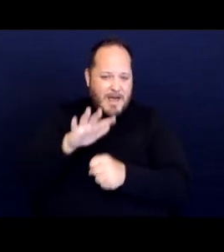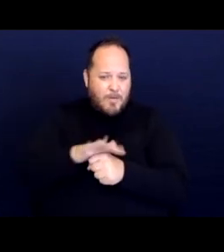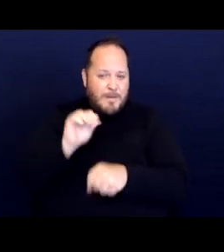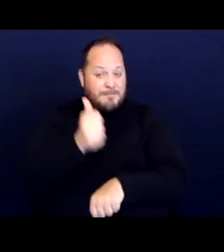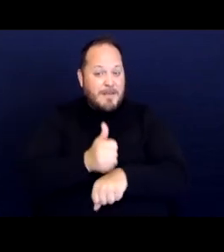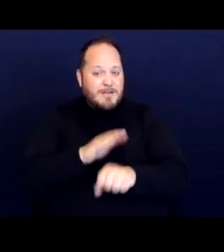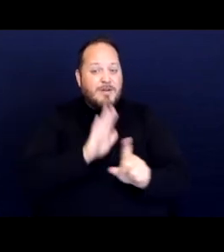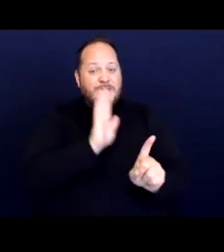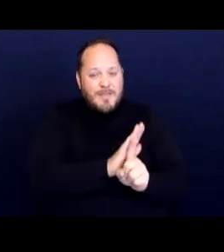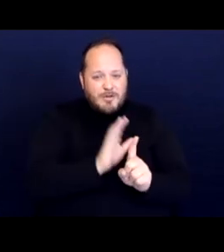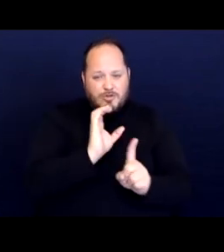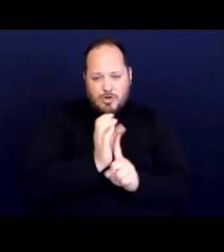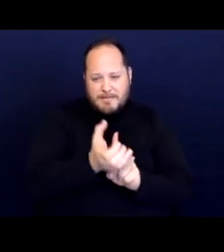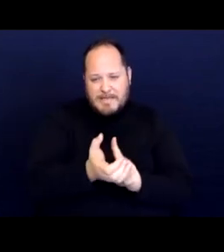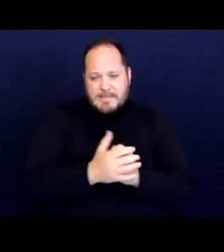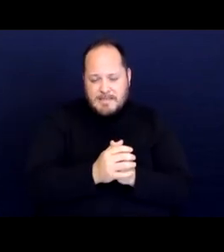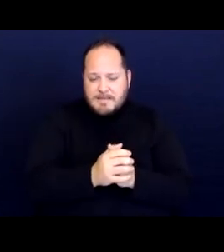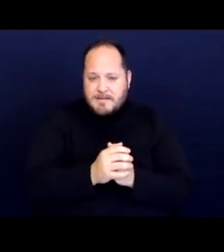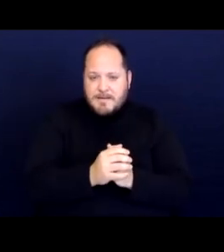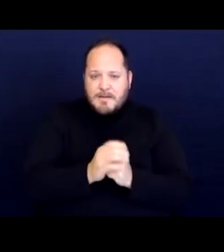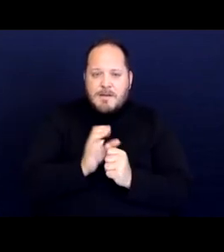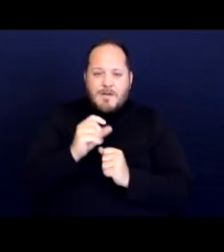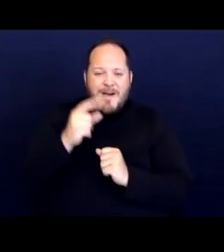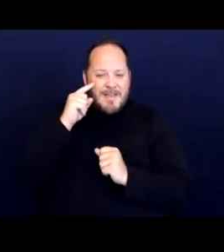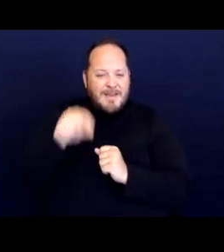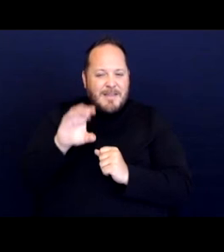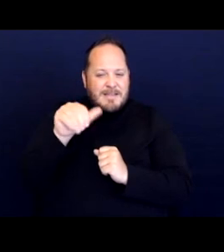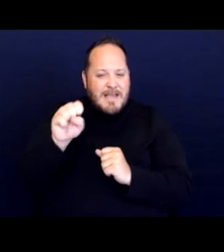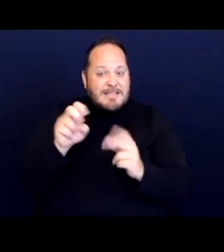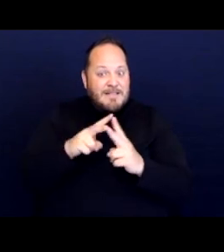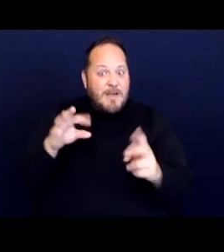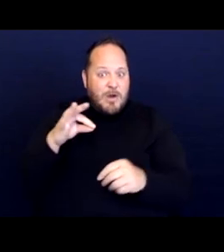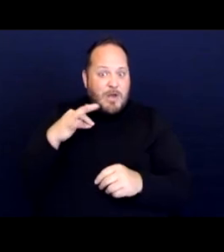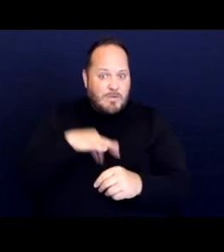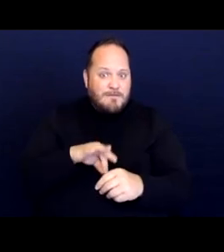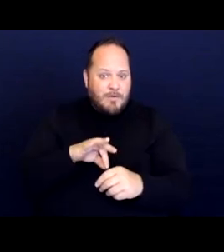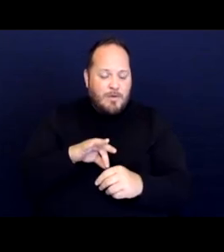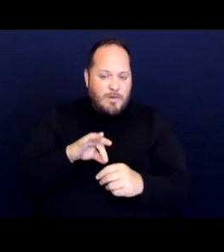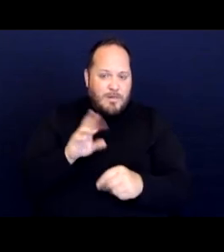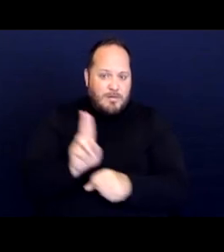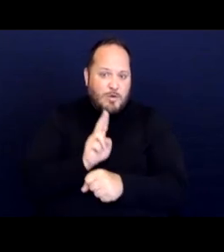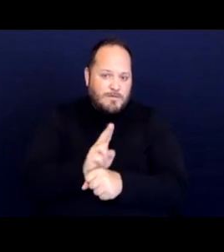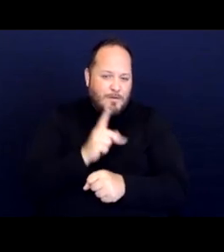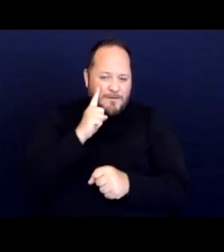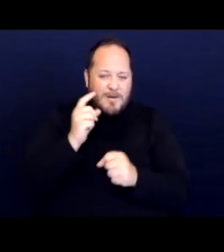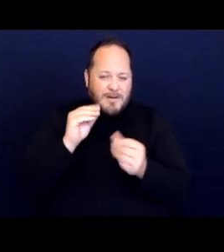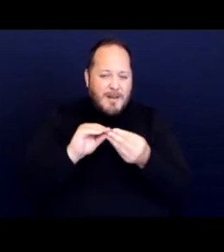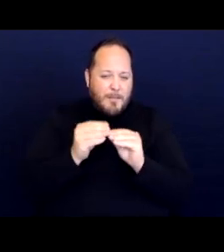And so I think, this case is really useful for a number of reasons, but particularly